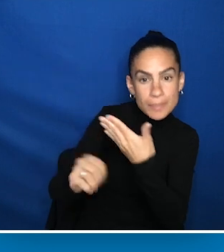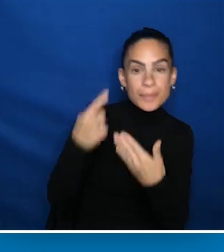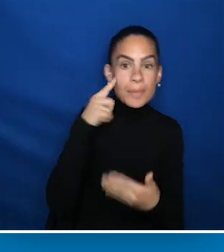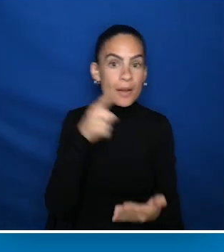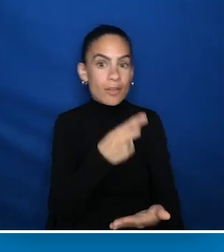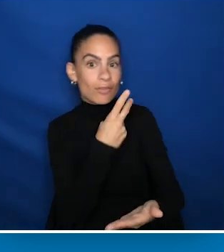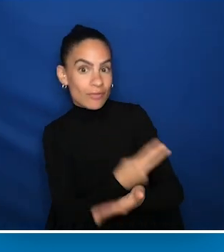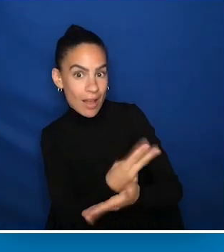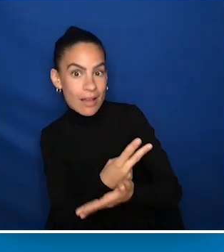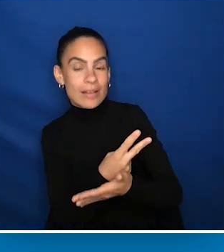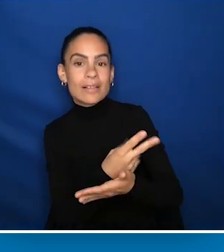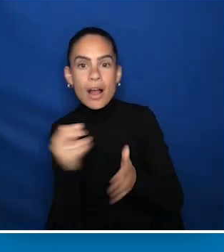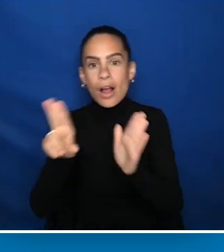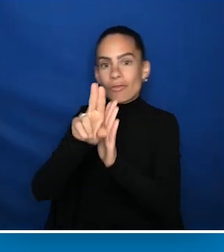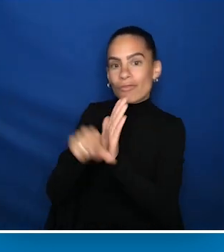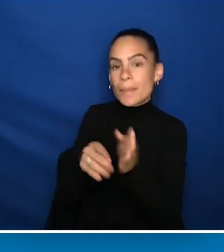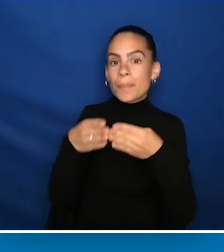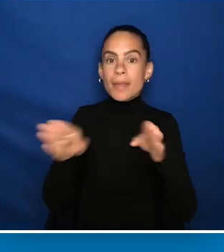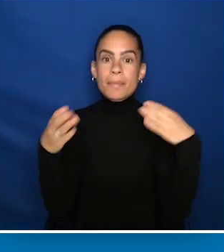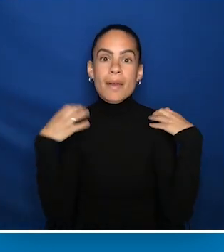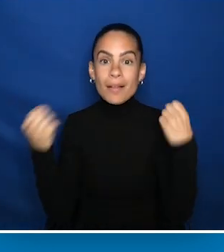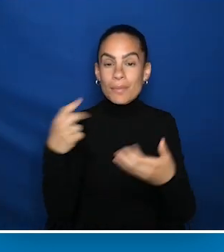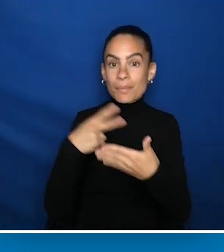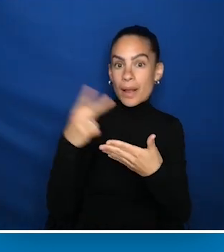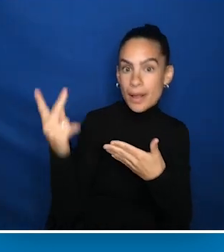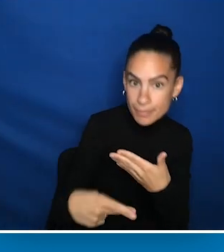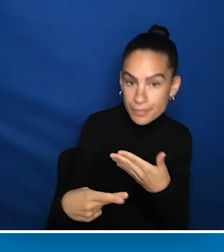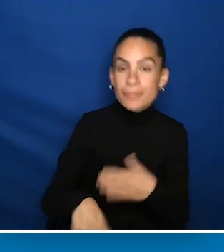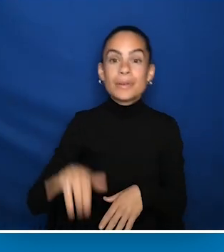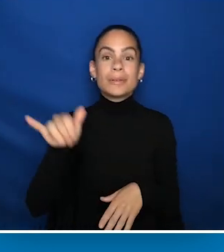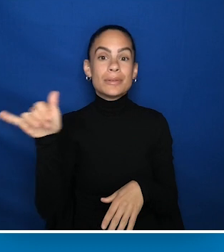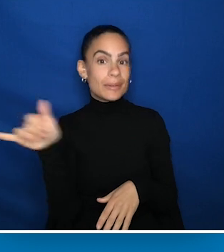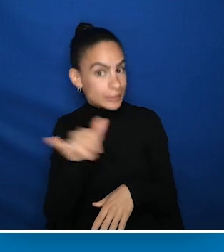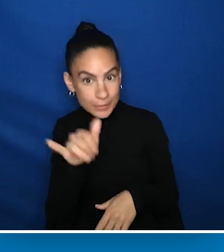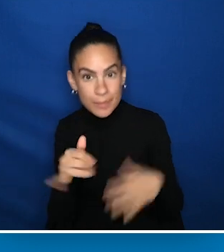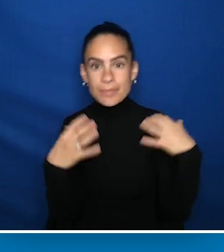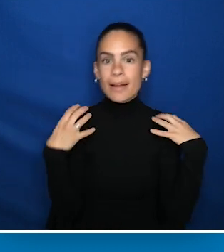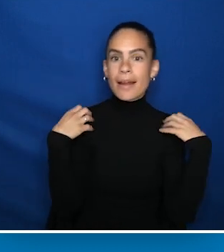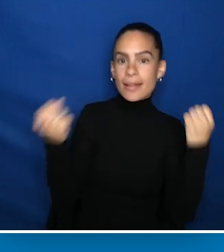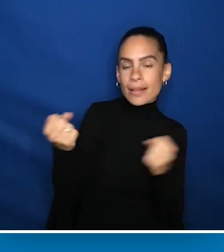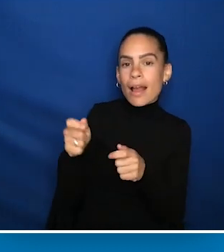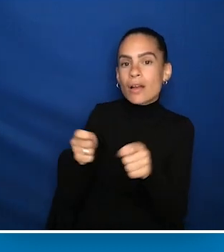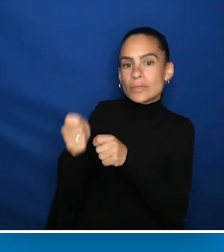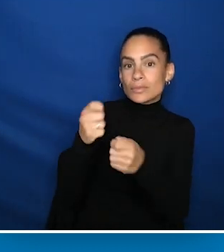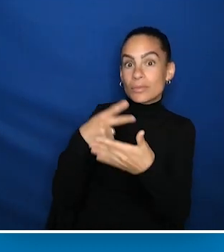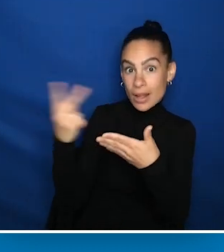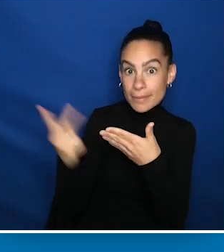public health programs and health care administration programs, both at the undergraduate and graduate level.